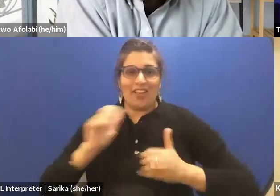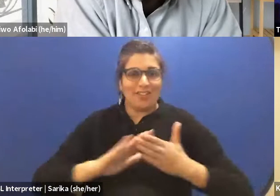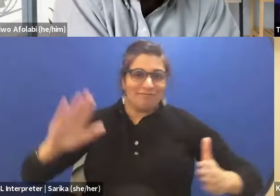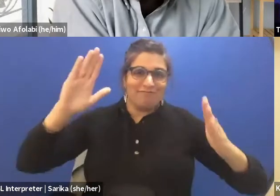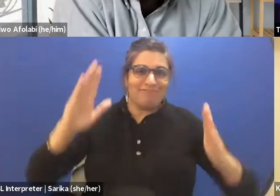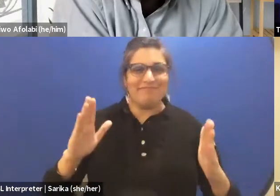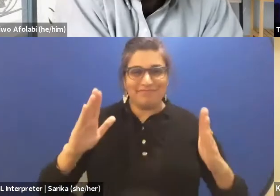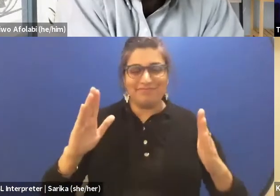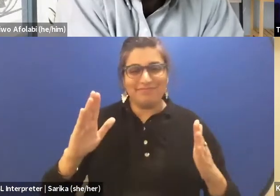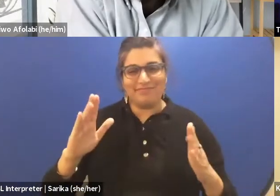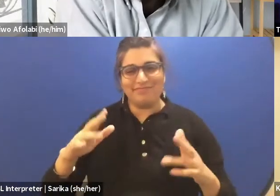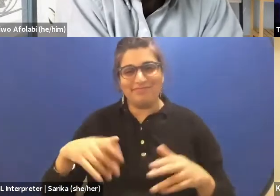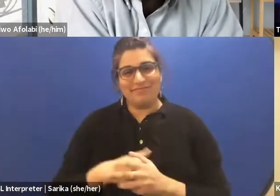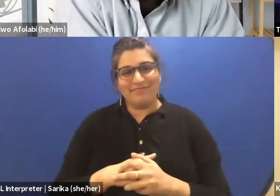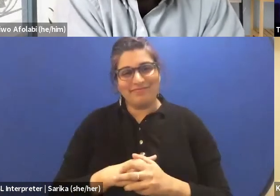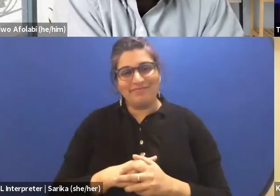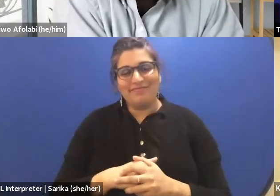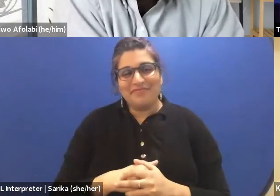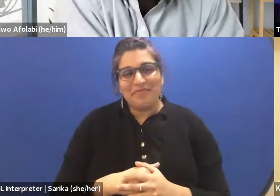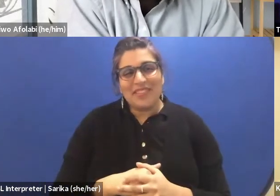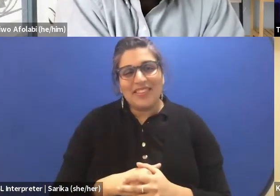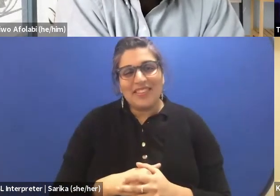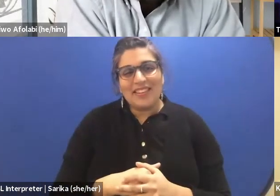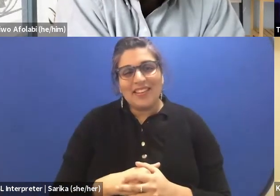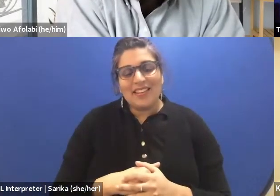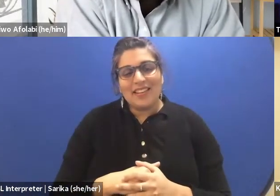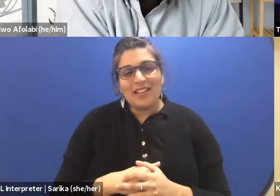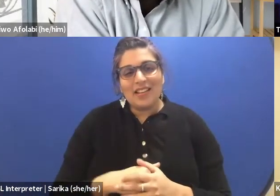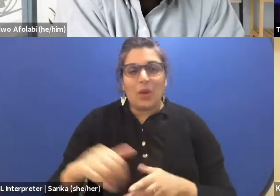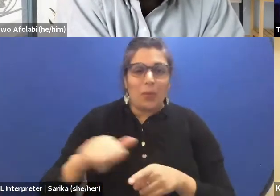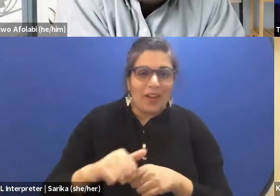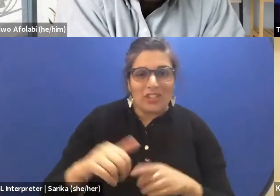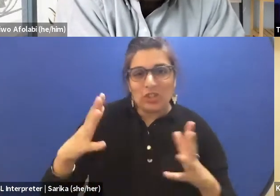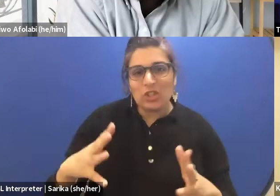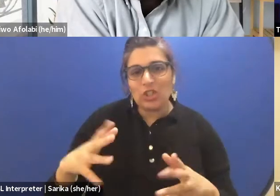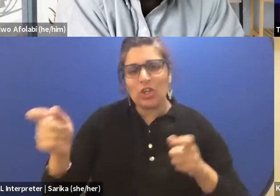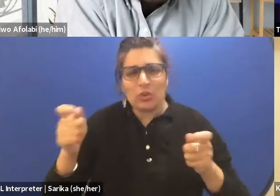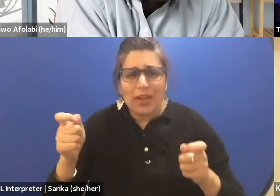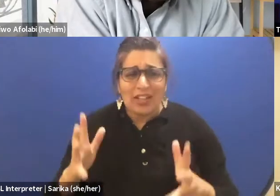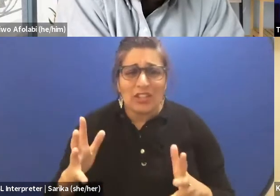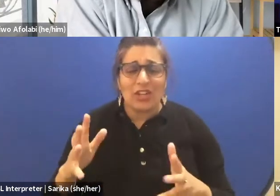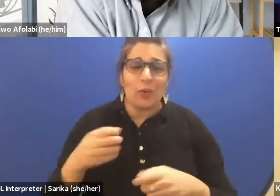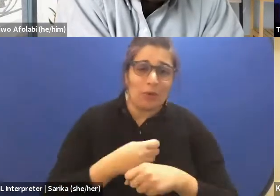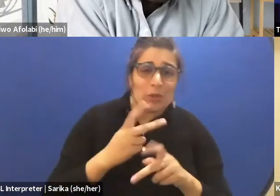like she always refers to herself. Practitioner, director, producer,